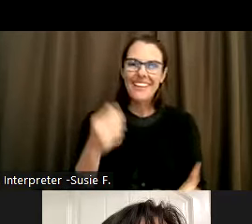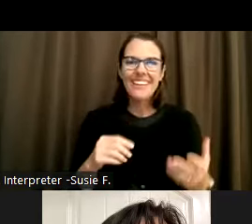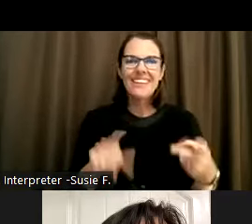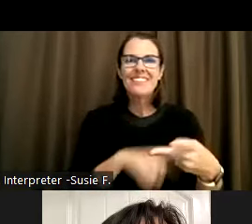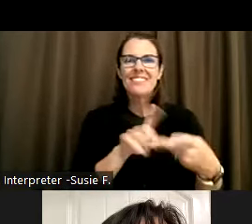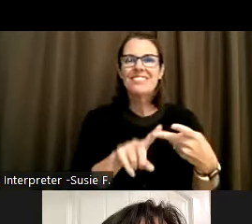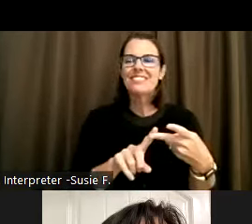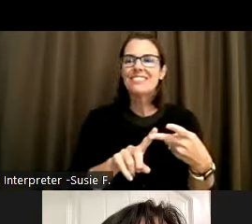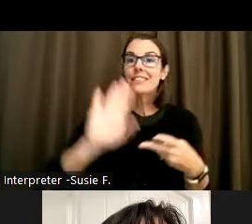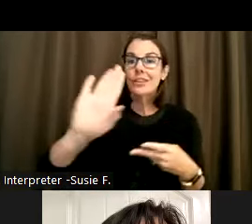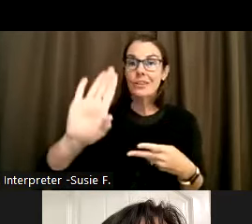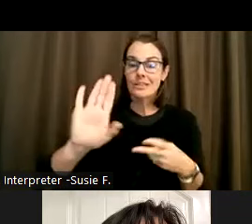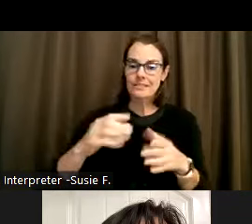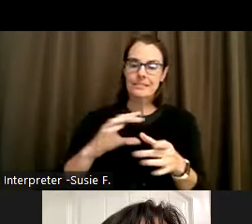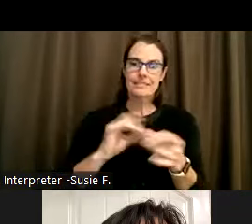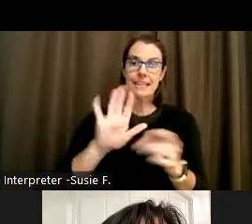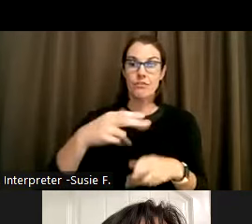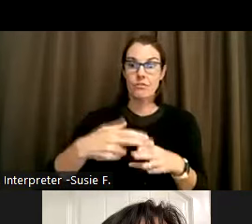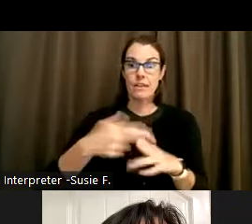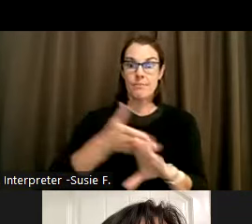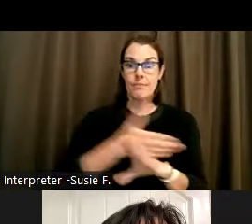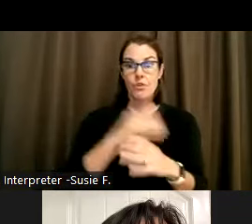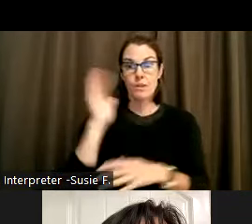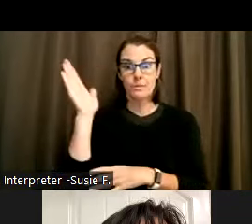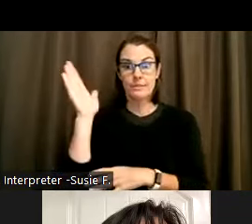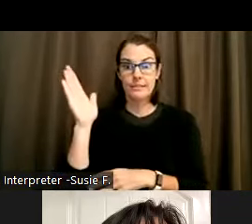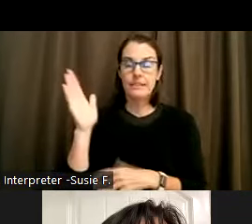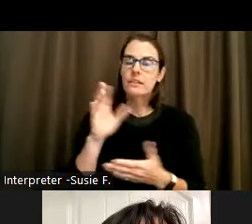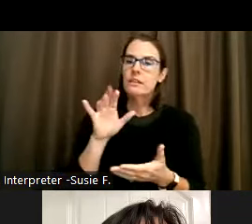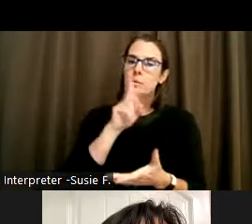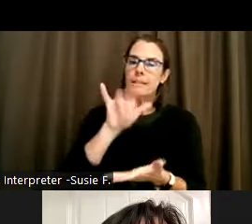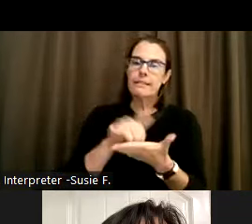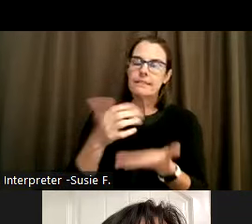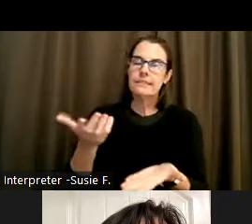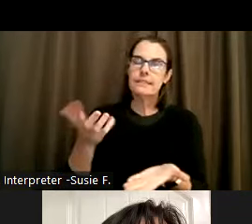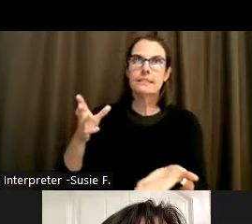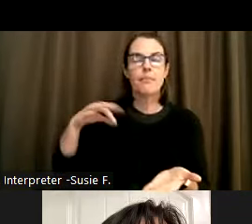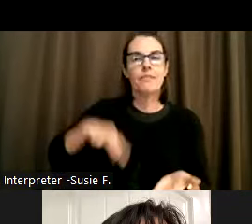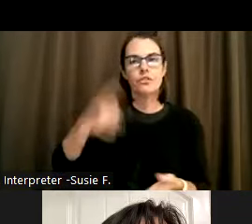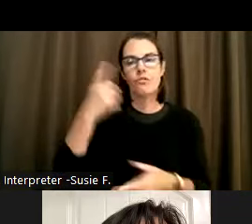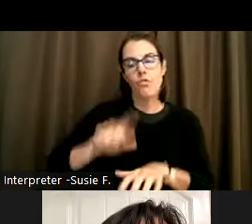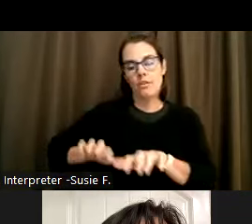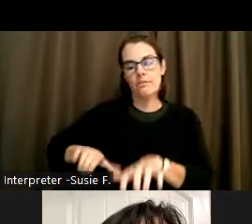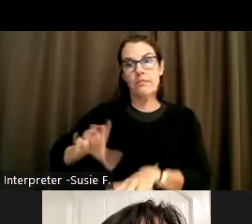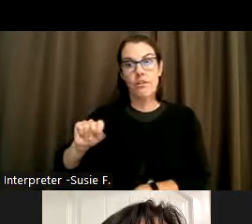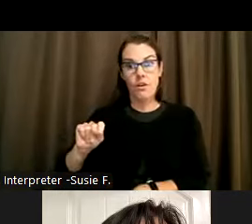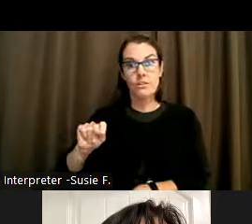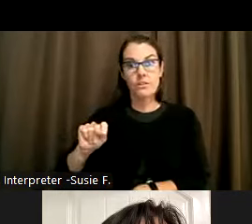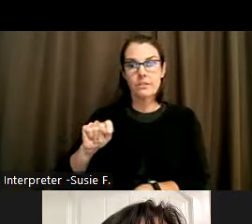State your name before speaking. This is helpful for the CART transcriptionist to know who's speaking